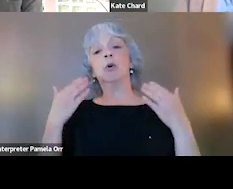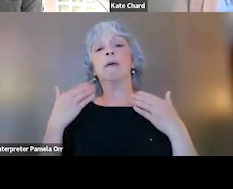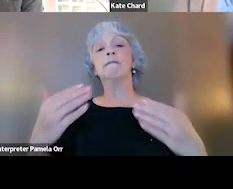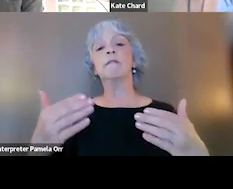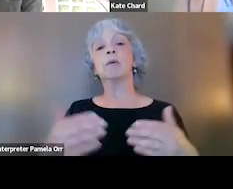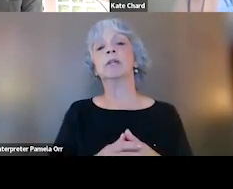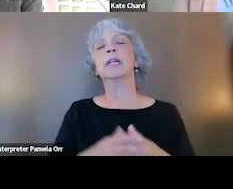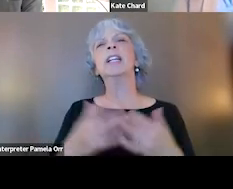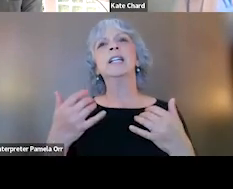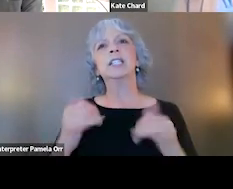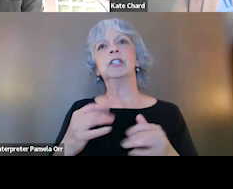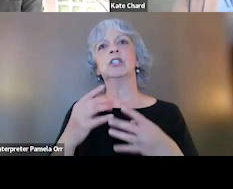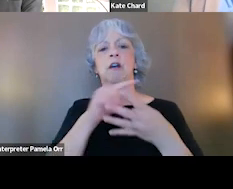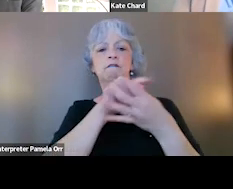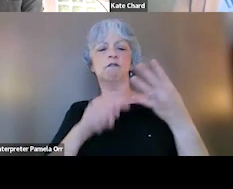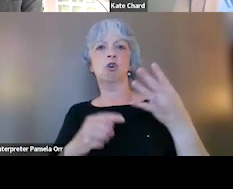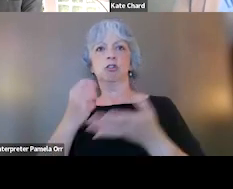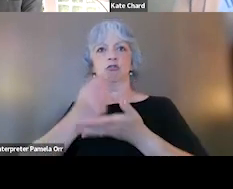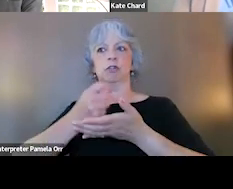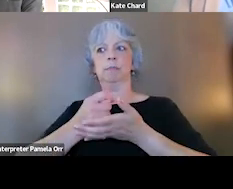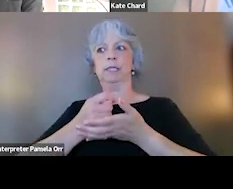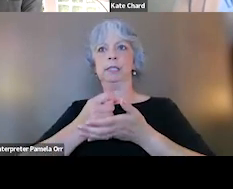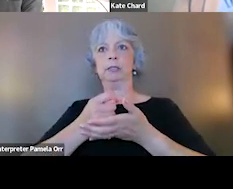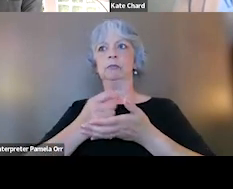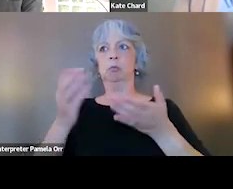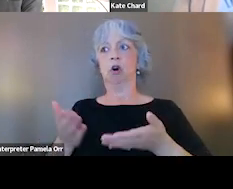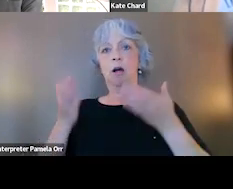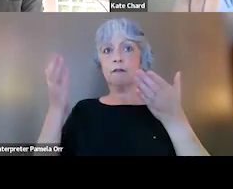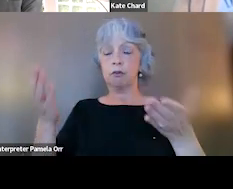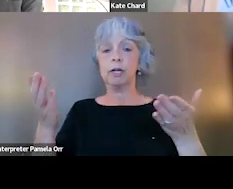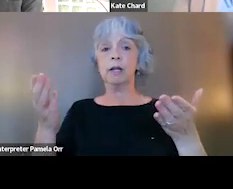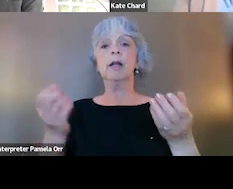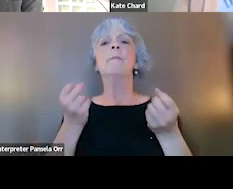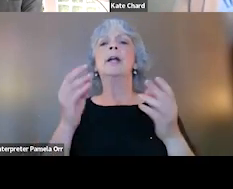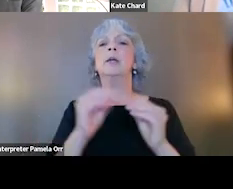that's still four treatments we're putting on the platter and then several more right behind